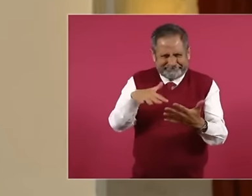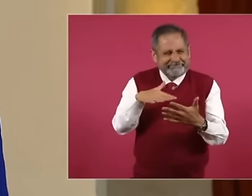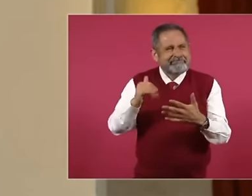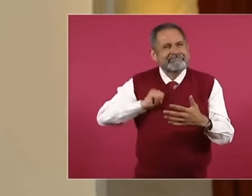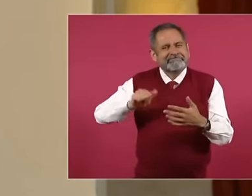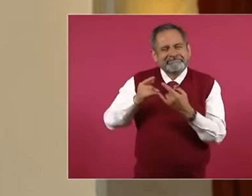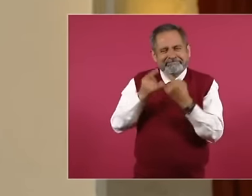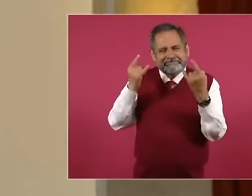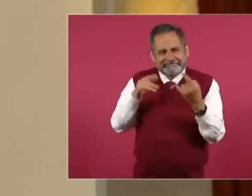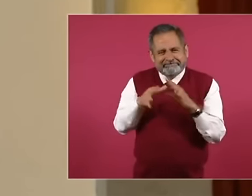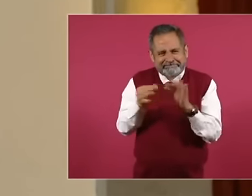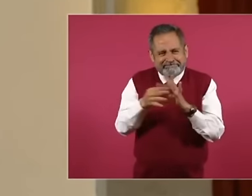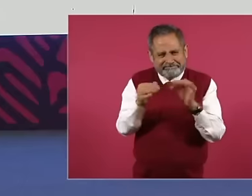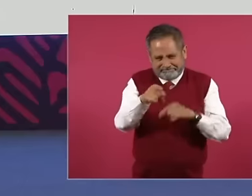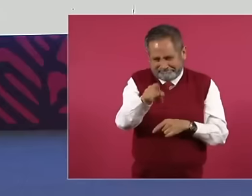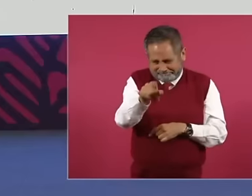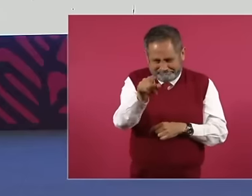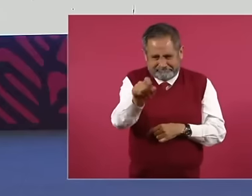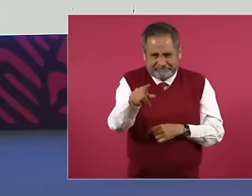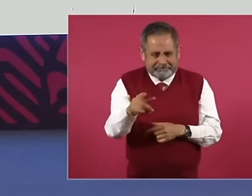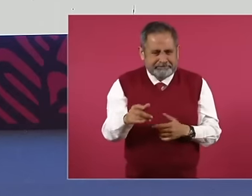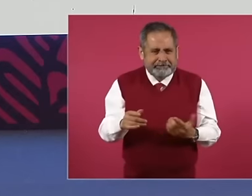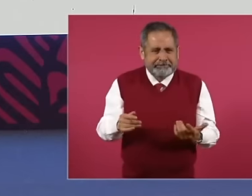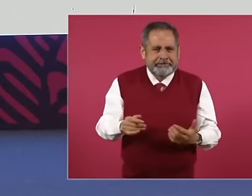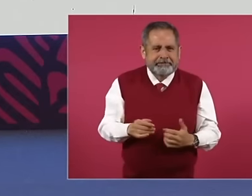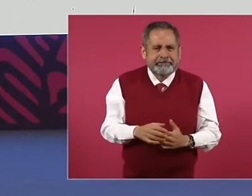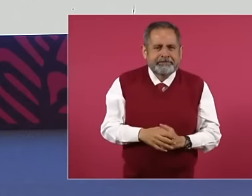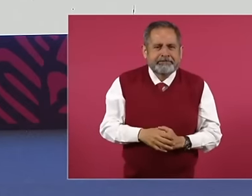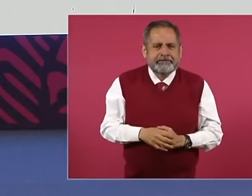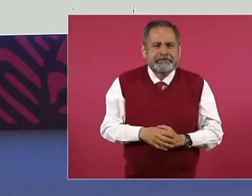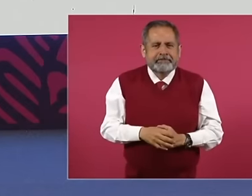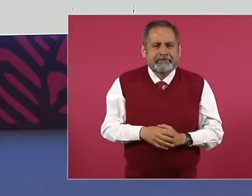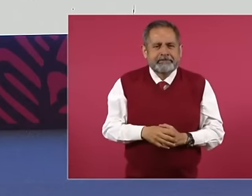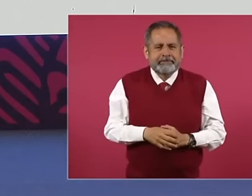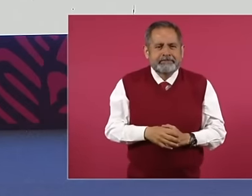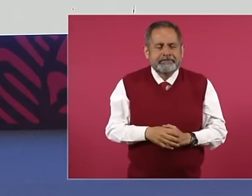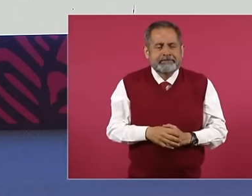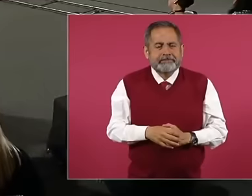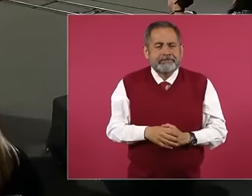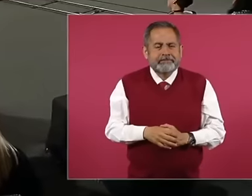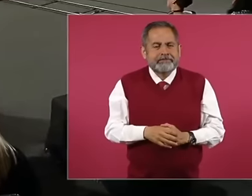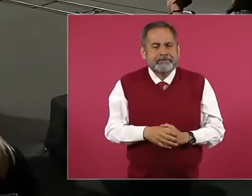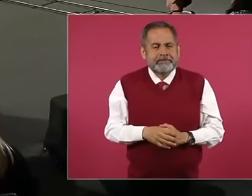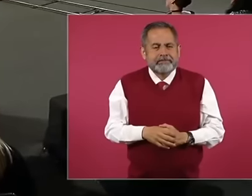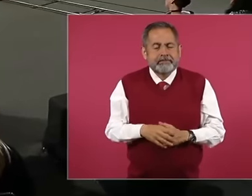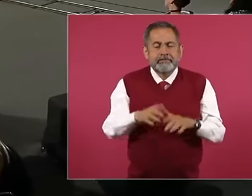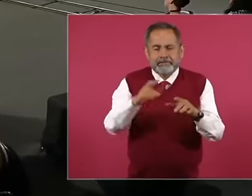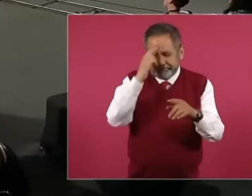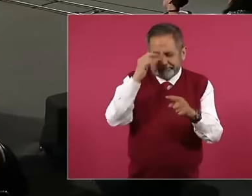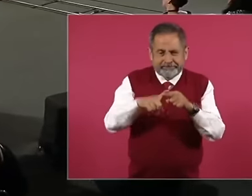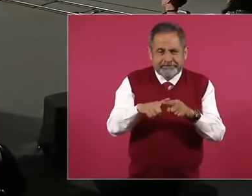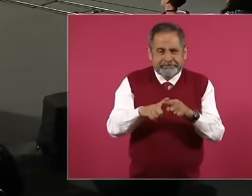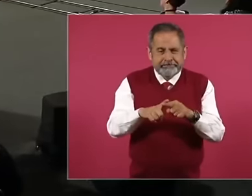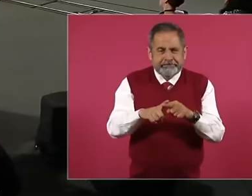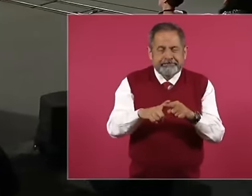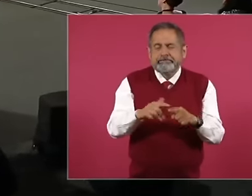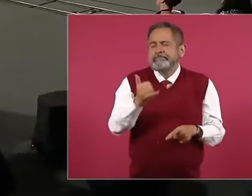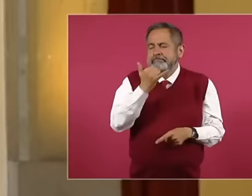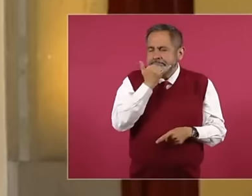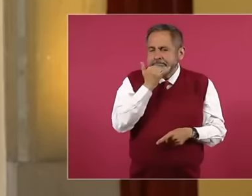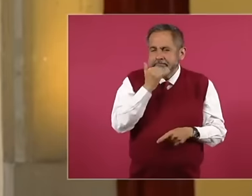why it is said neither Forgive nor forget, sorry yes, I forget,